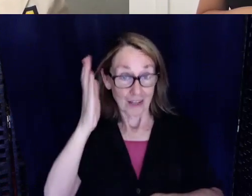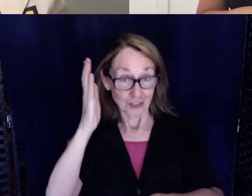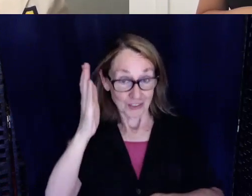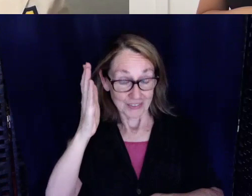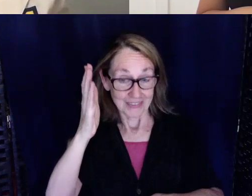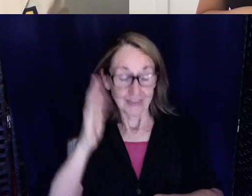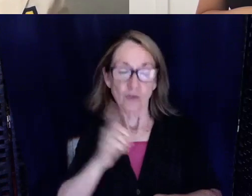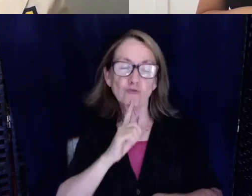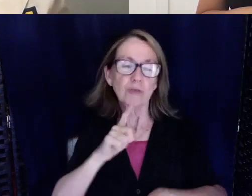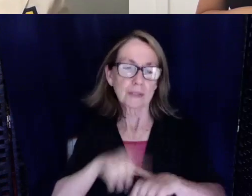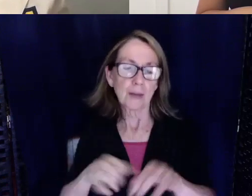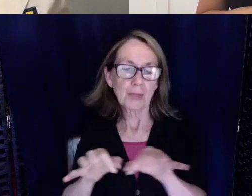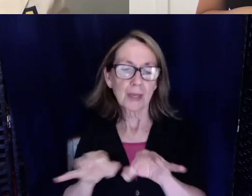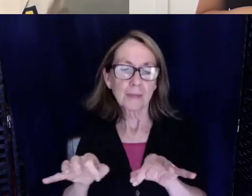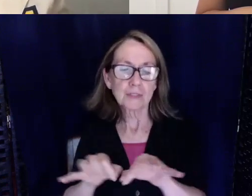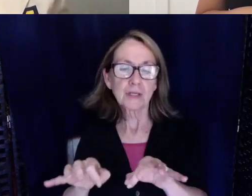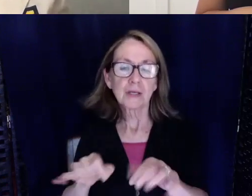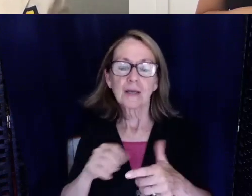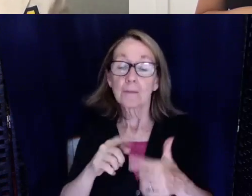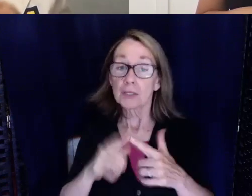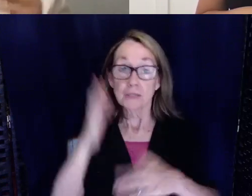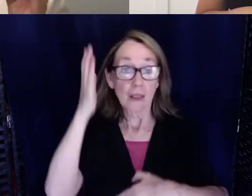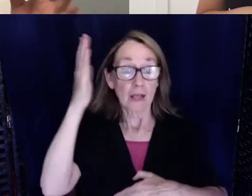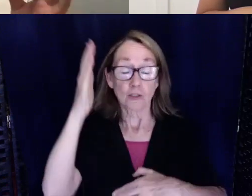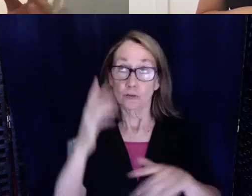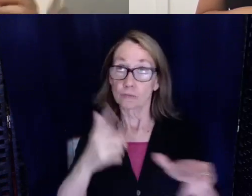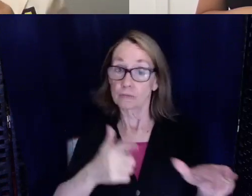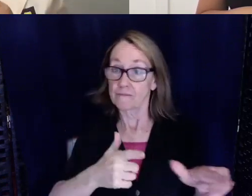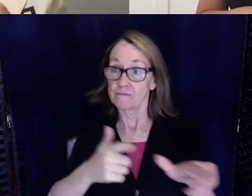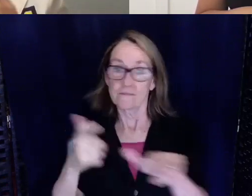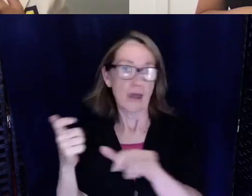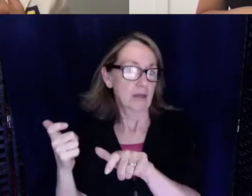your lectures are going to go by like this they're so fast.